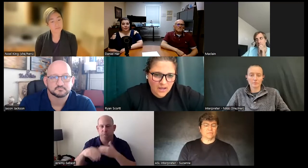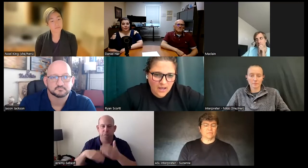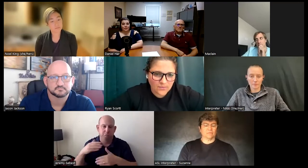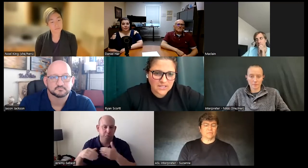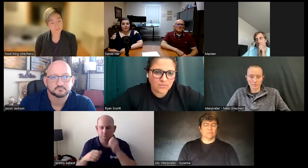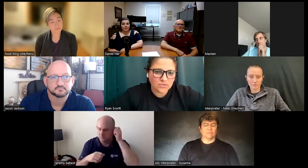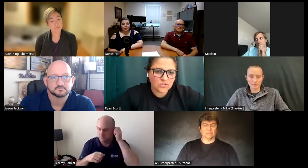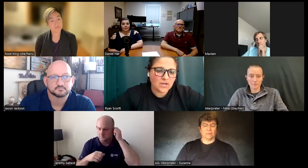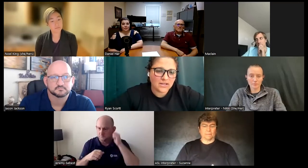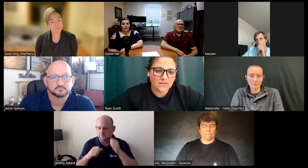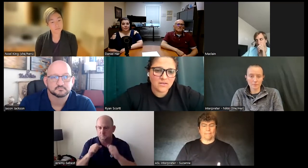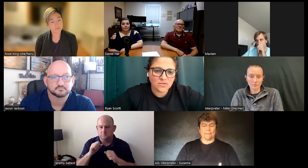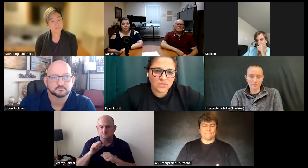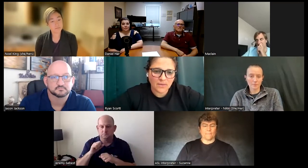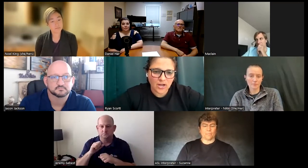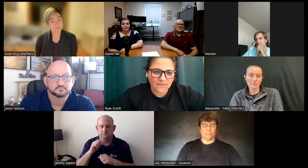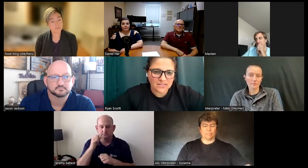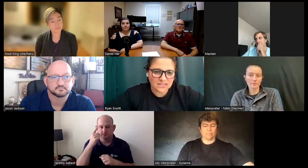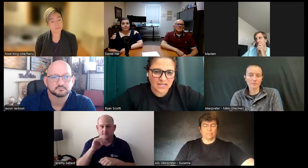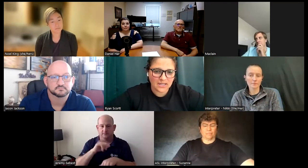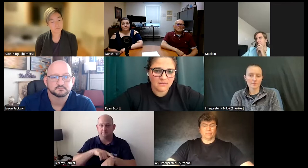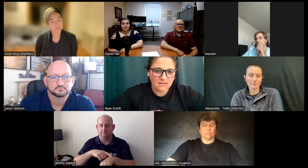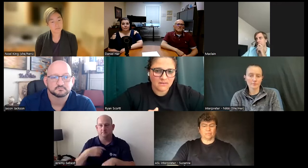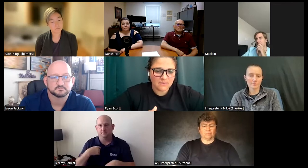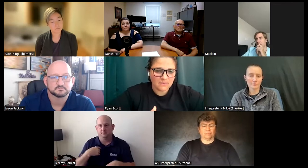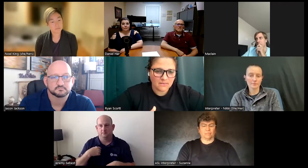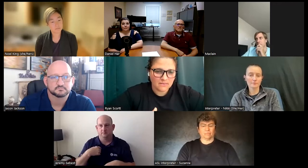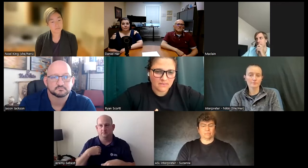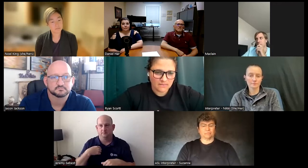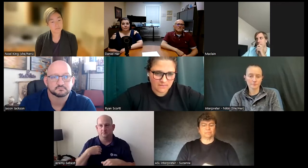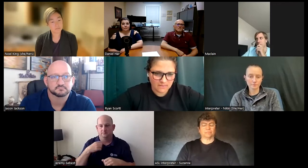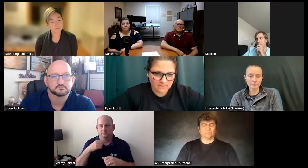I was able to kind of keep doing my graphic design